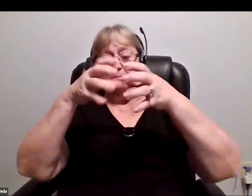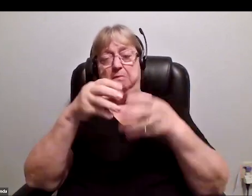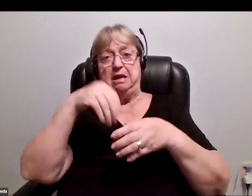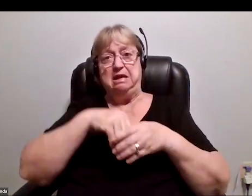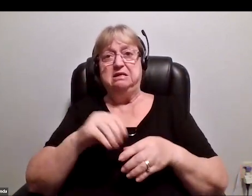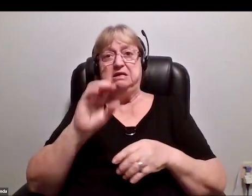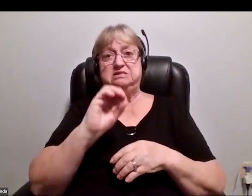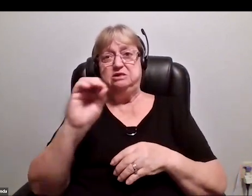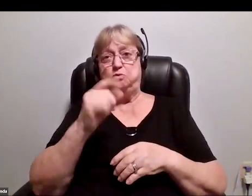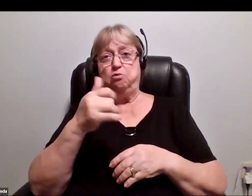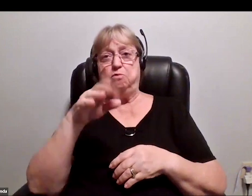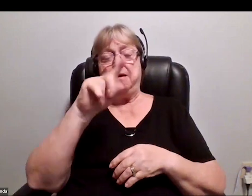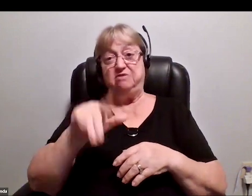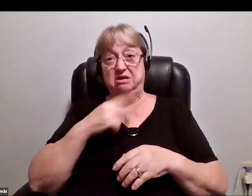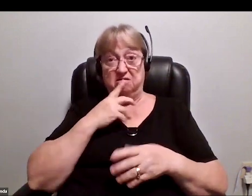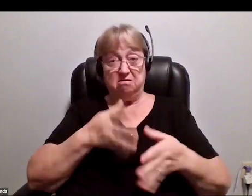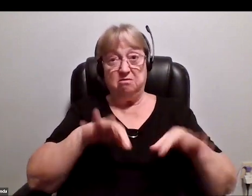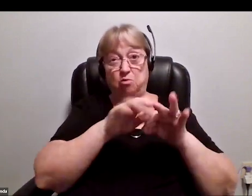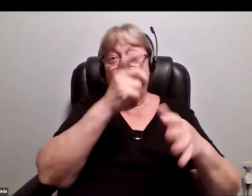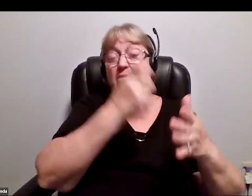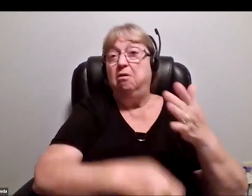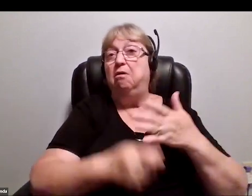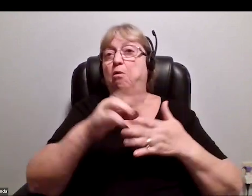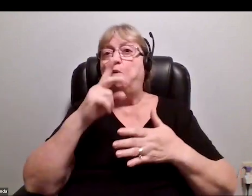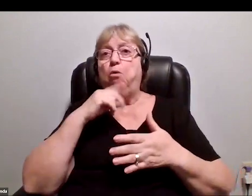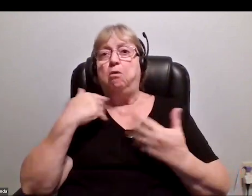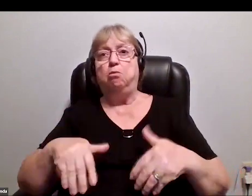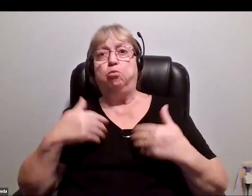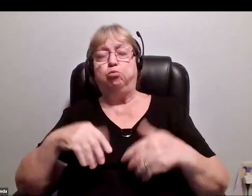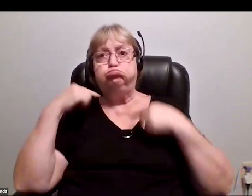Is it worth the price or is it absolute insanity